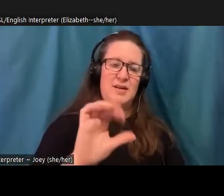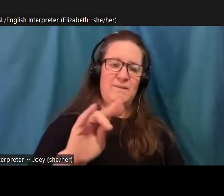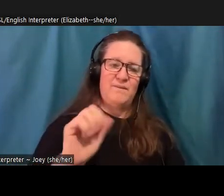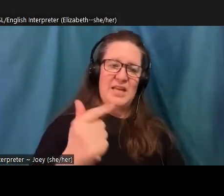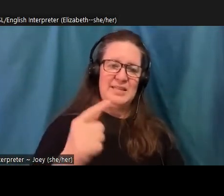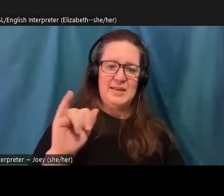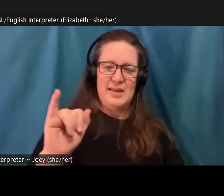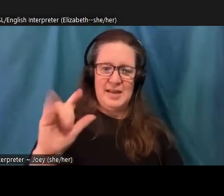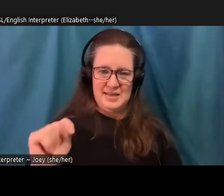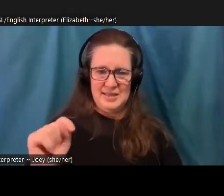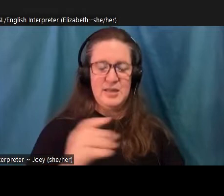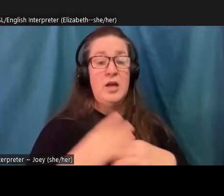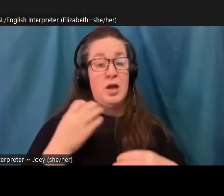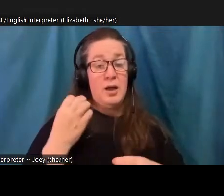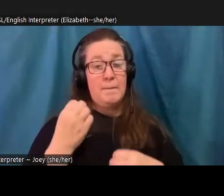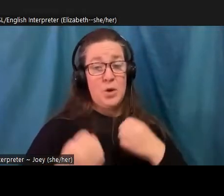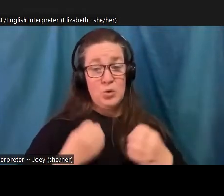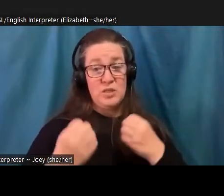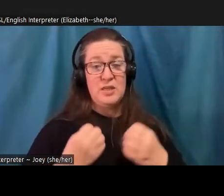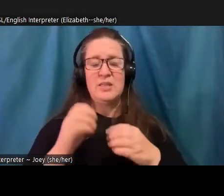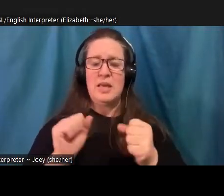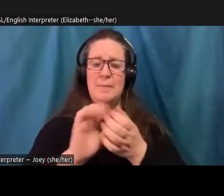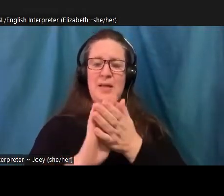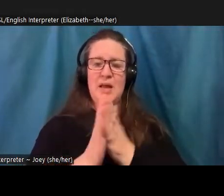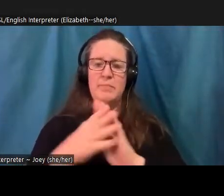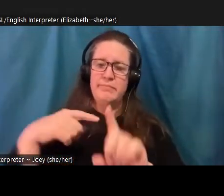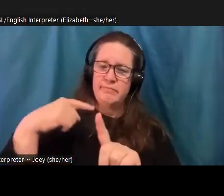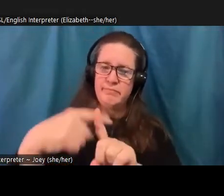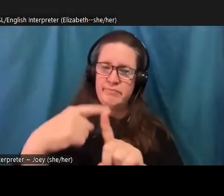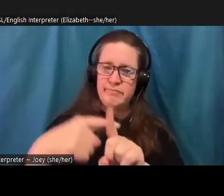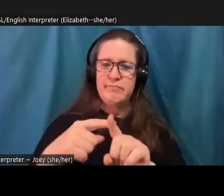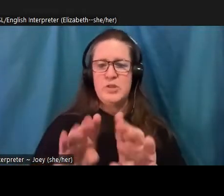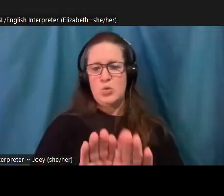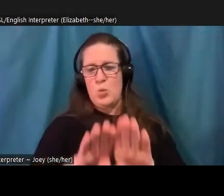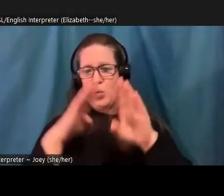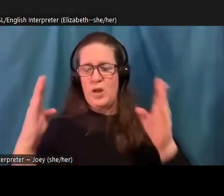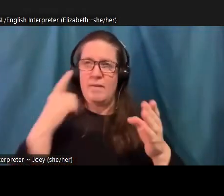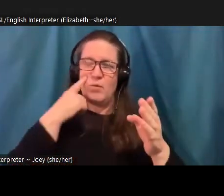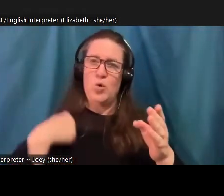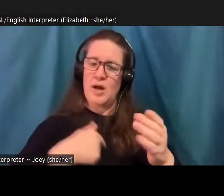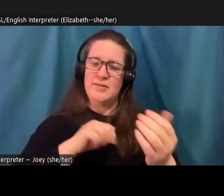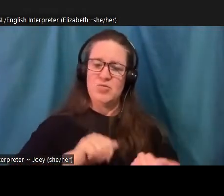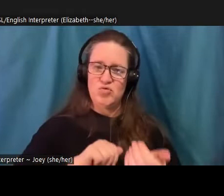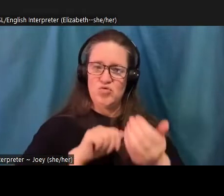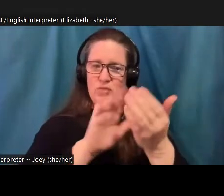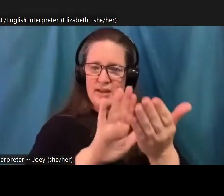that we have forgotten in this whole conversation about climate change. And in this particular excerpt I'm reflecting on the